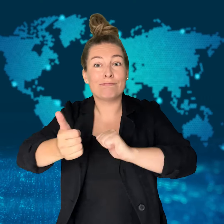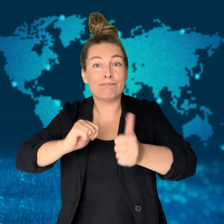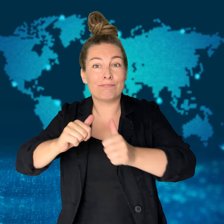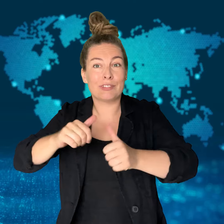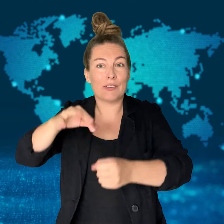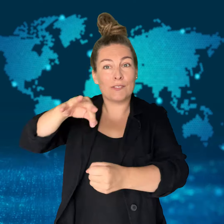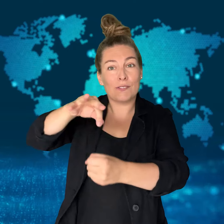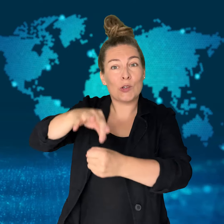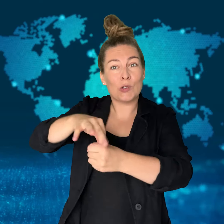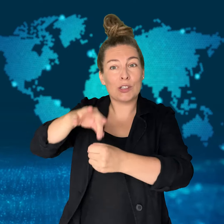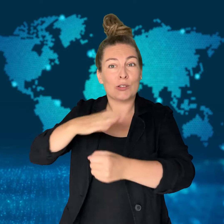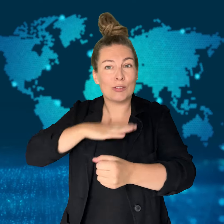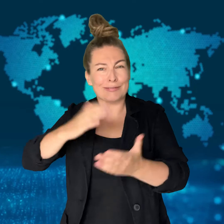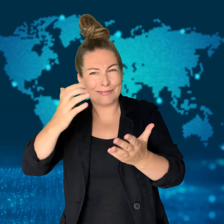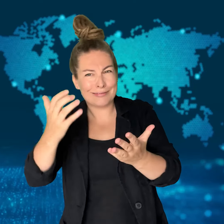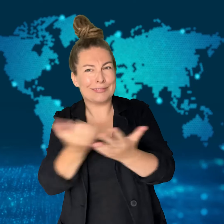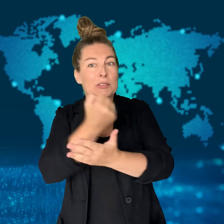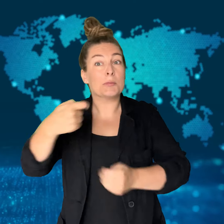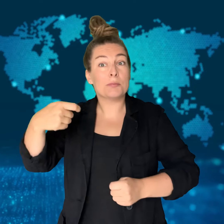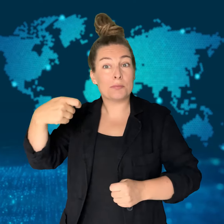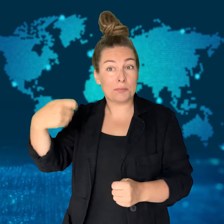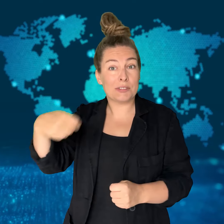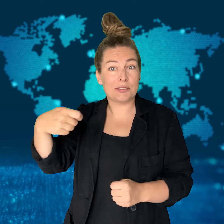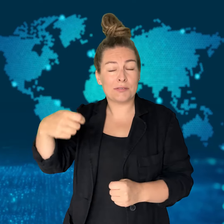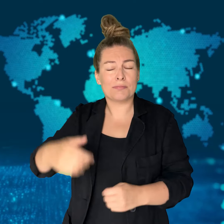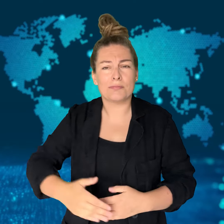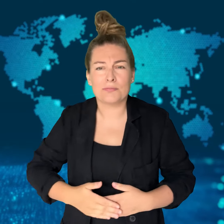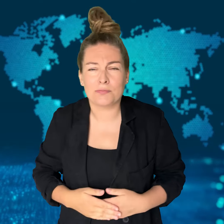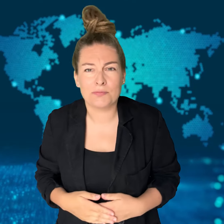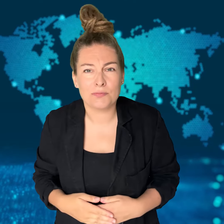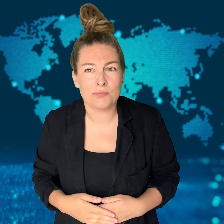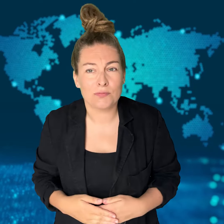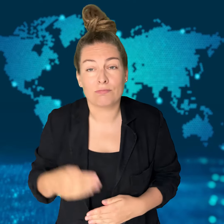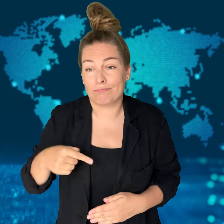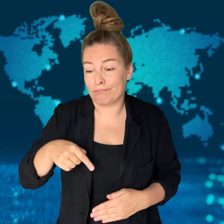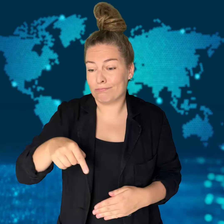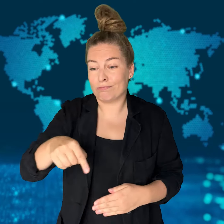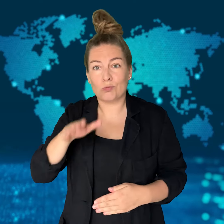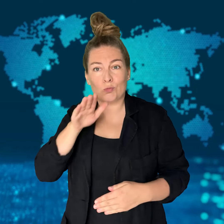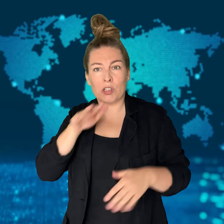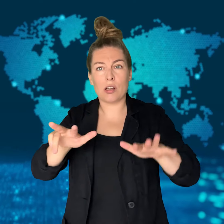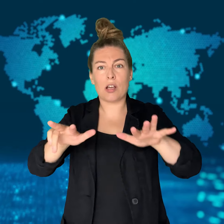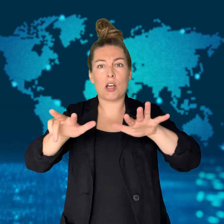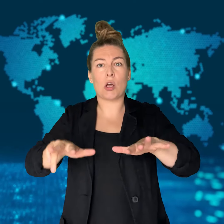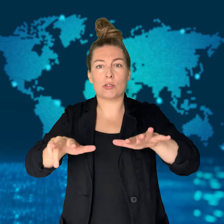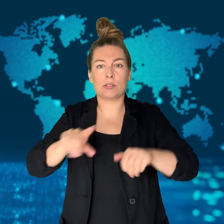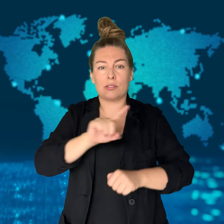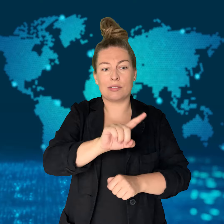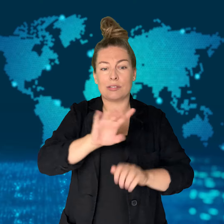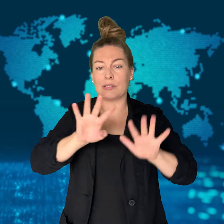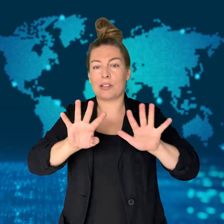and delegates before the Democratic National Convention on August 19 - 22.